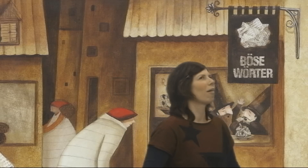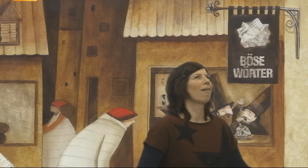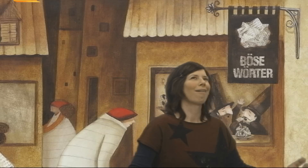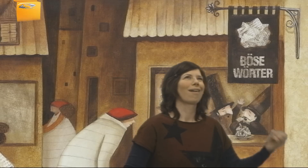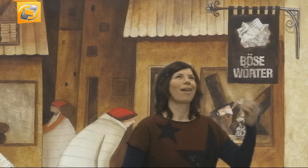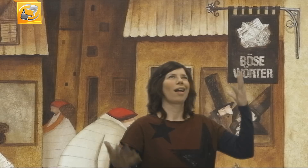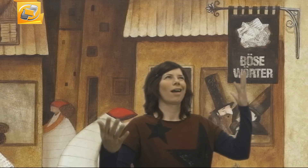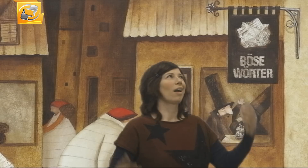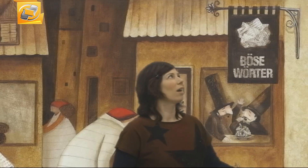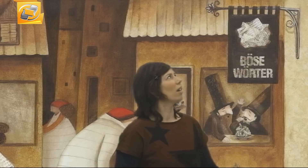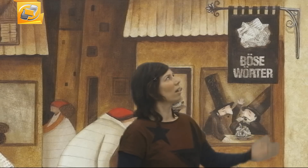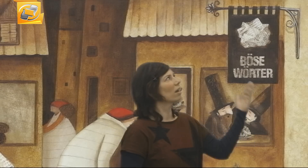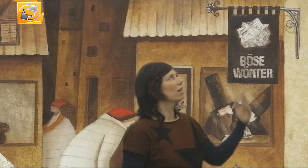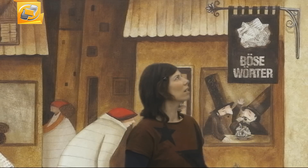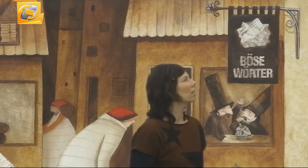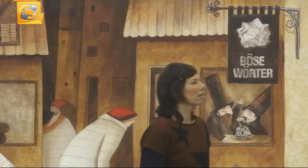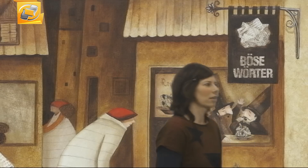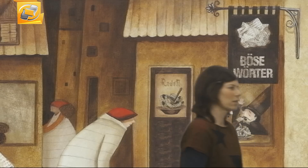("Bad Words") That figures!